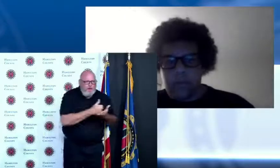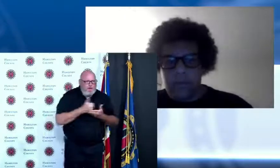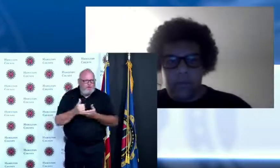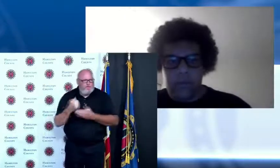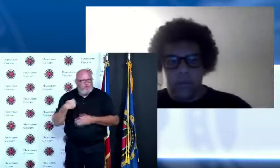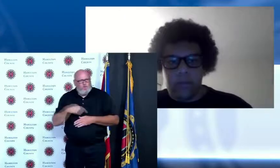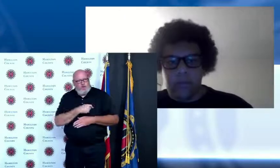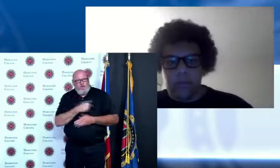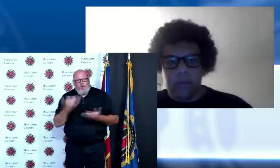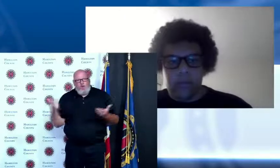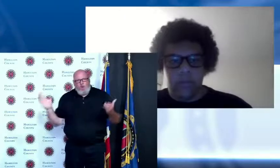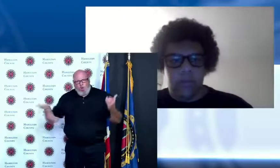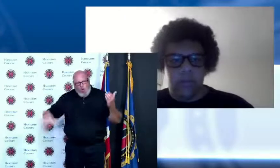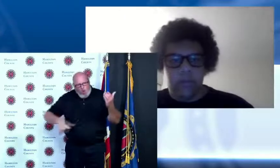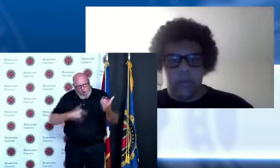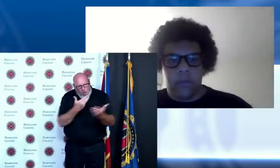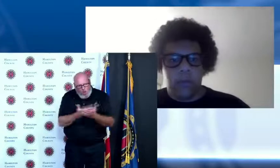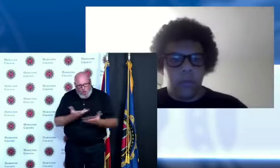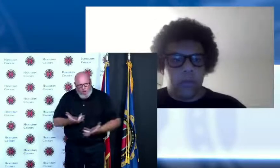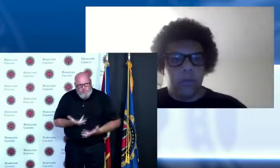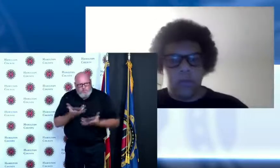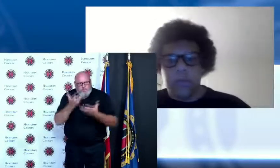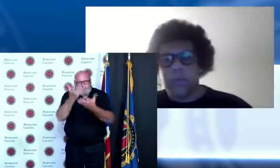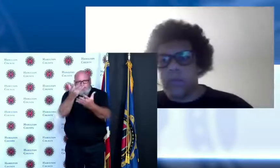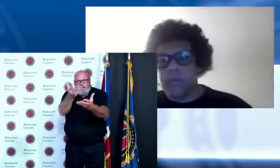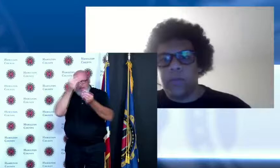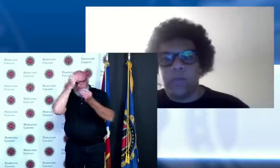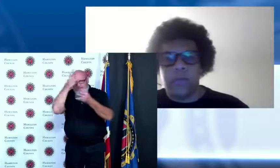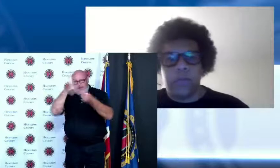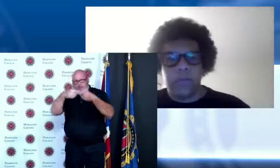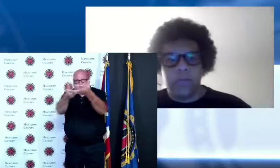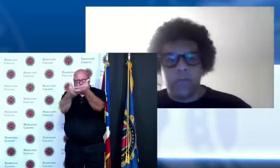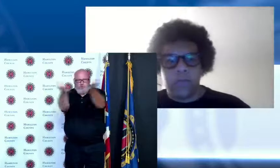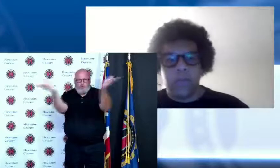can help one another just by reaching out making a phone call or waving to the neighbor you know